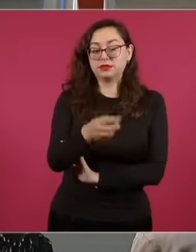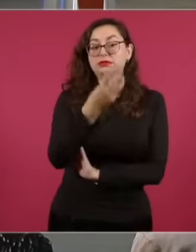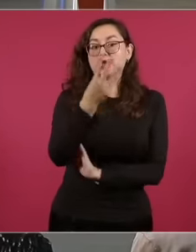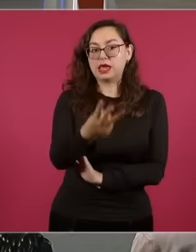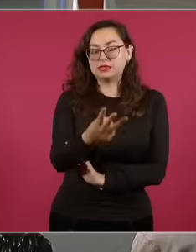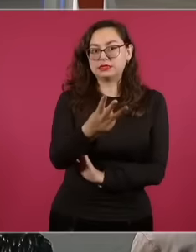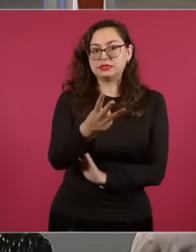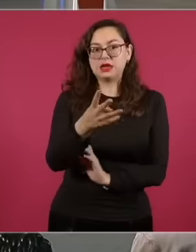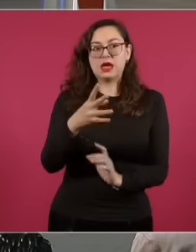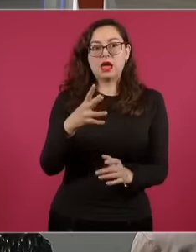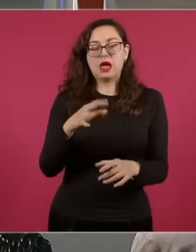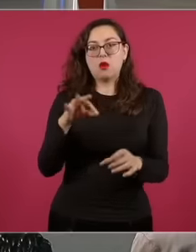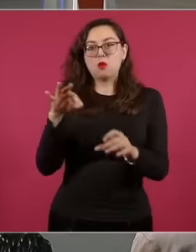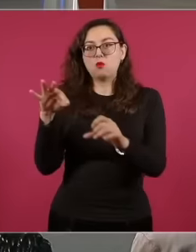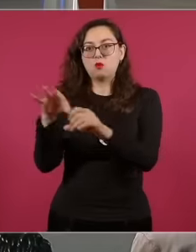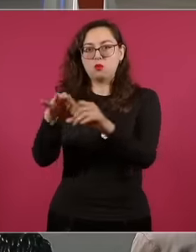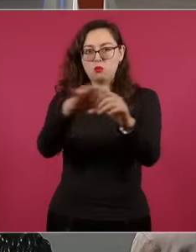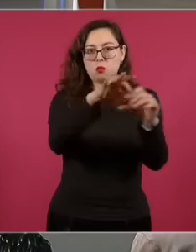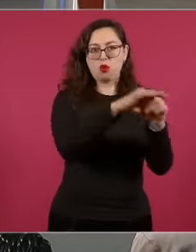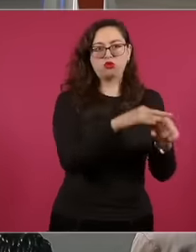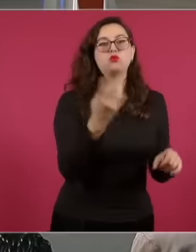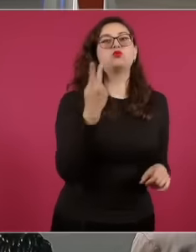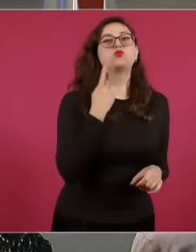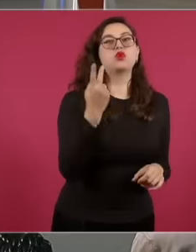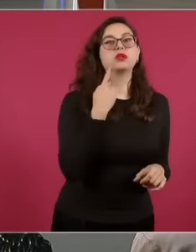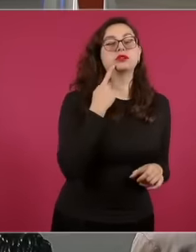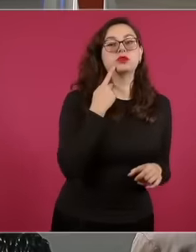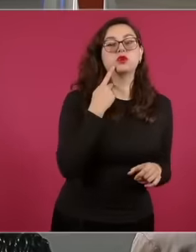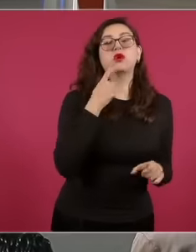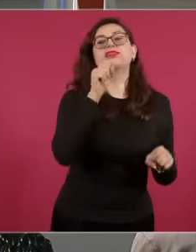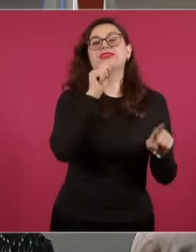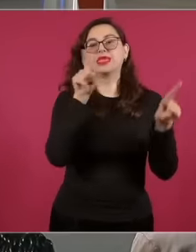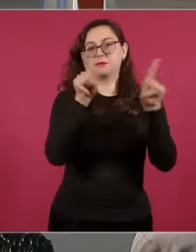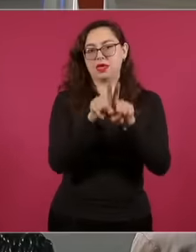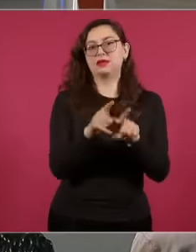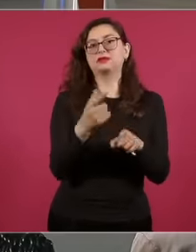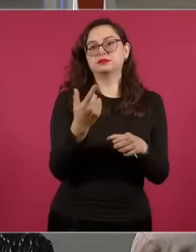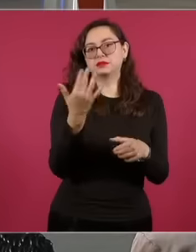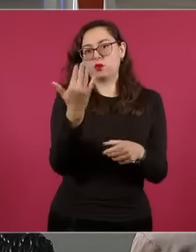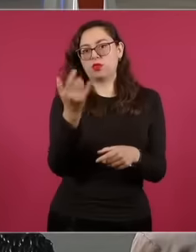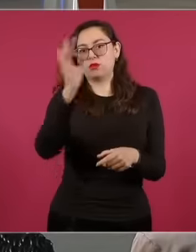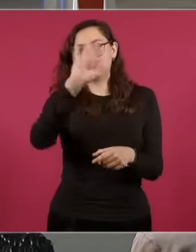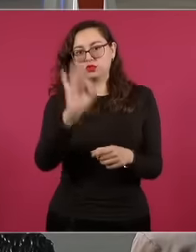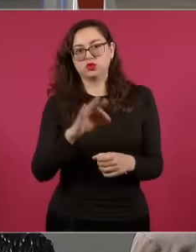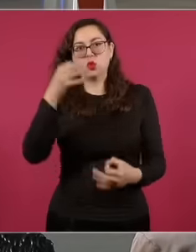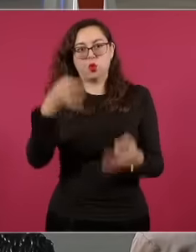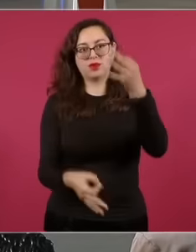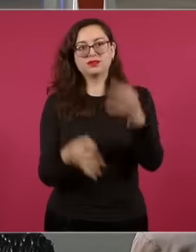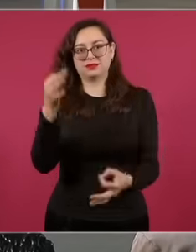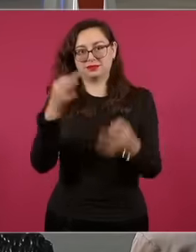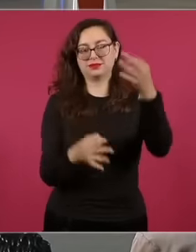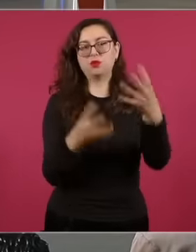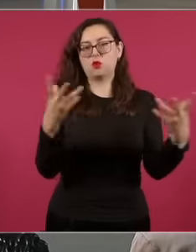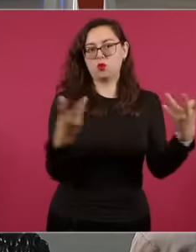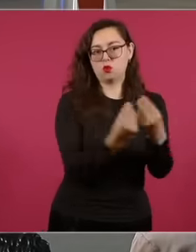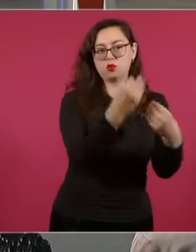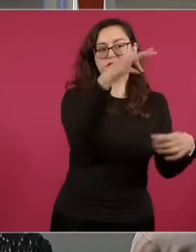be in two stages, the first next year on June 1st and the second for Concluding with